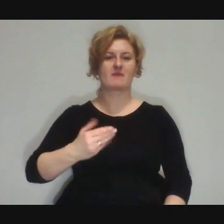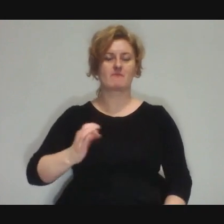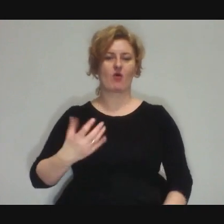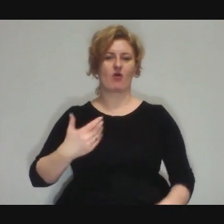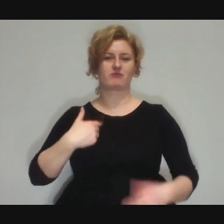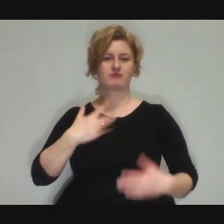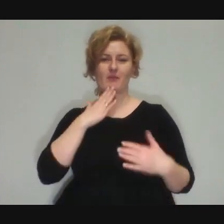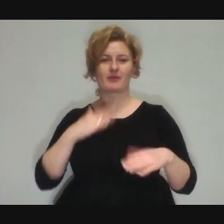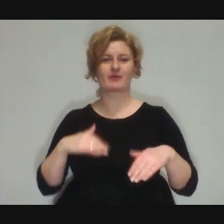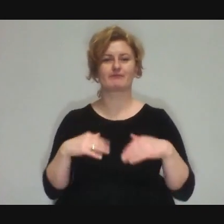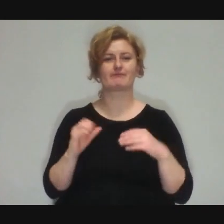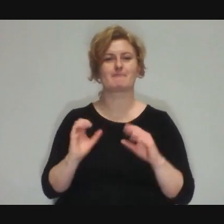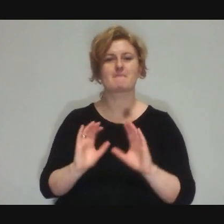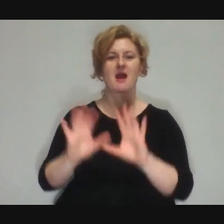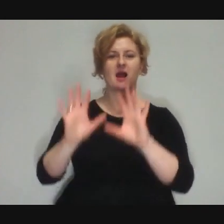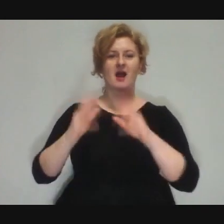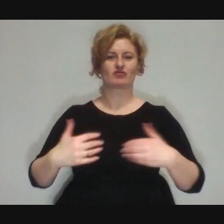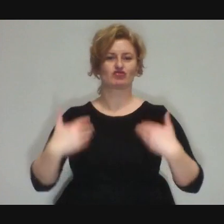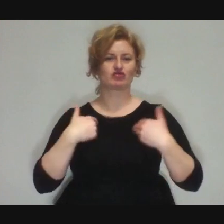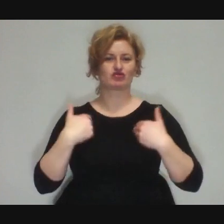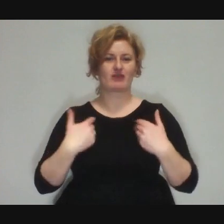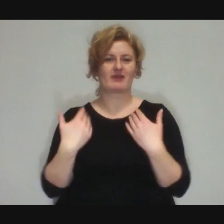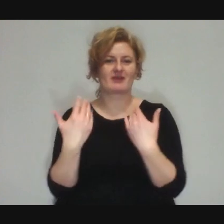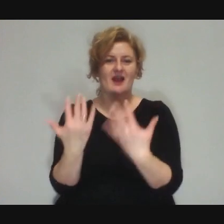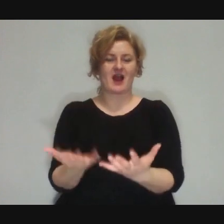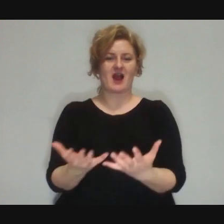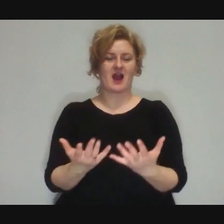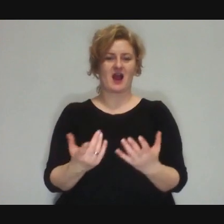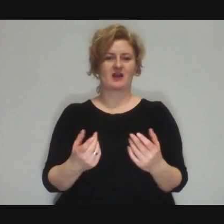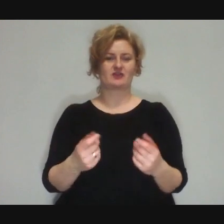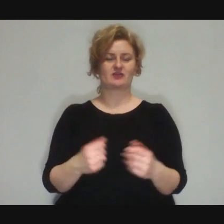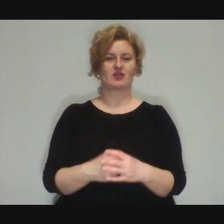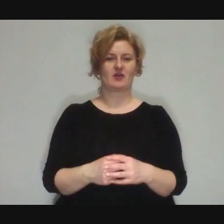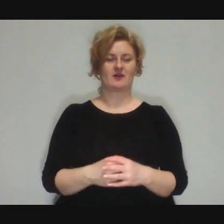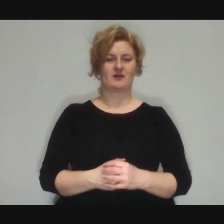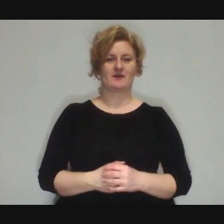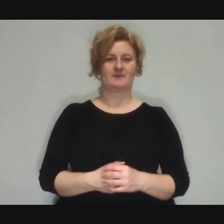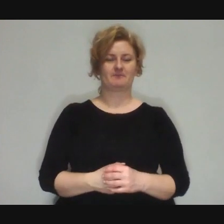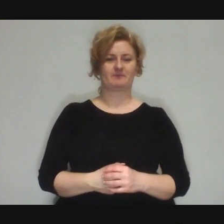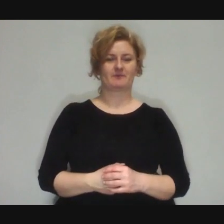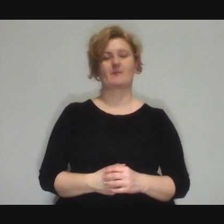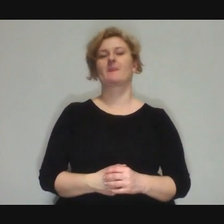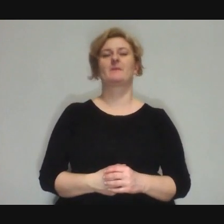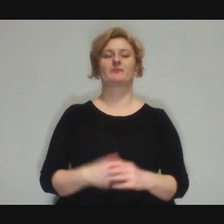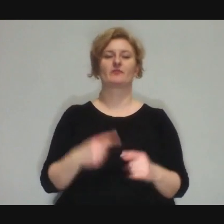Dominika: Animate… Marek: To animate something... yeah... Well, it's a bit different here... and despite the fact that we've had